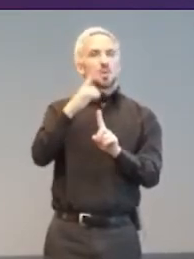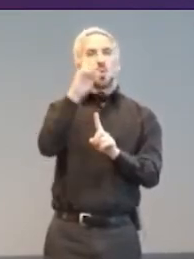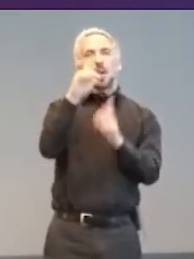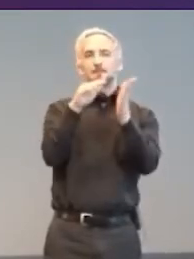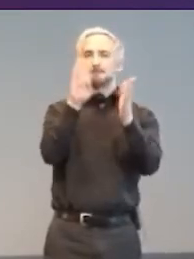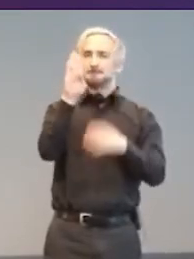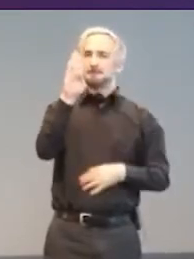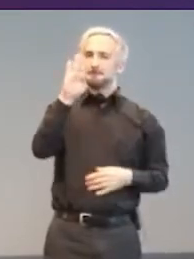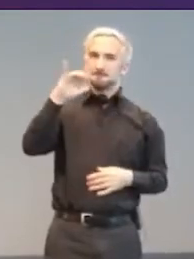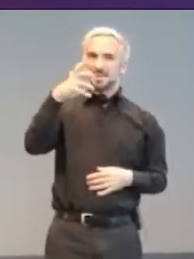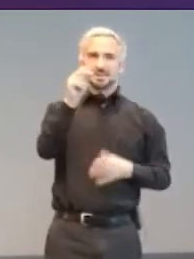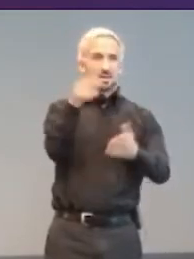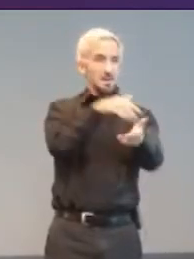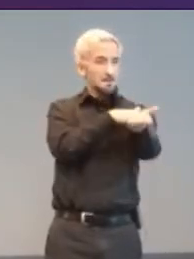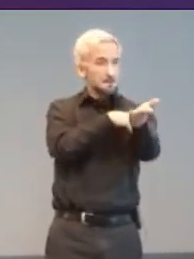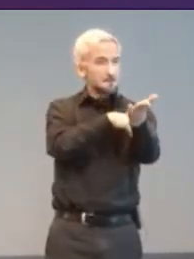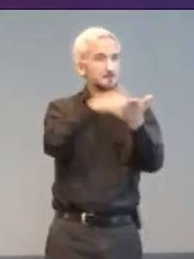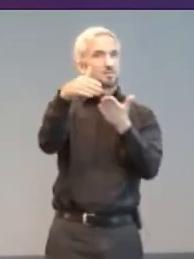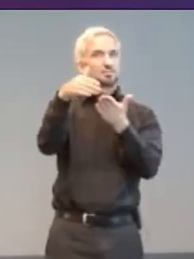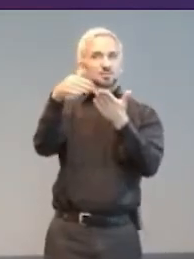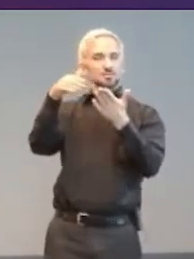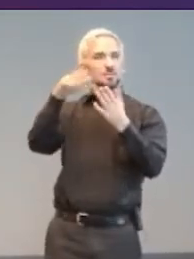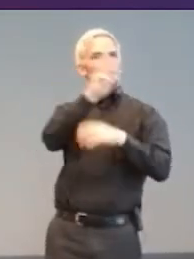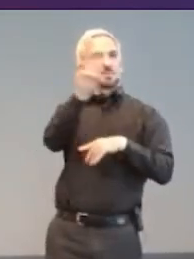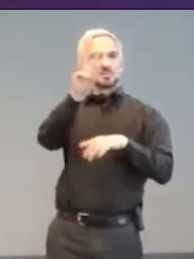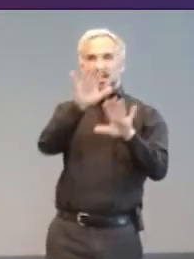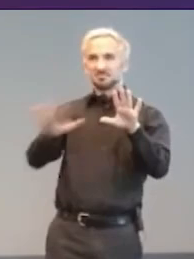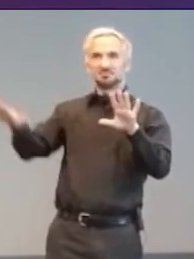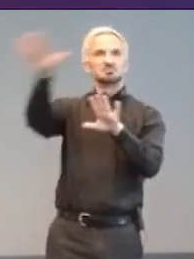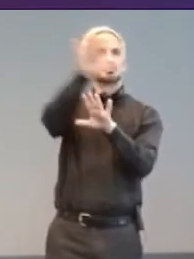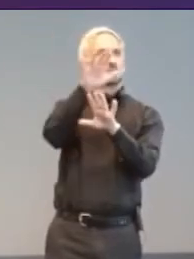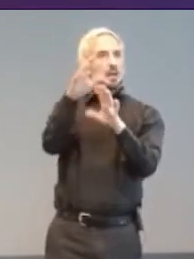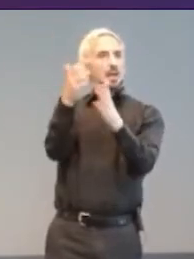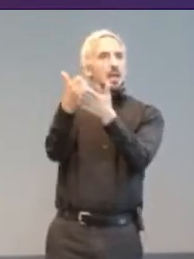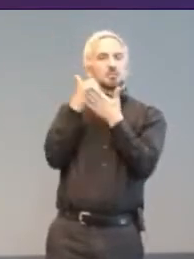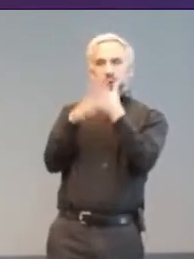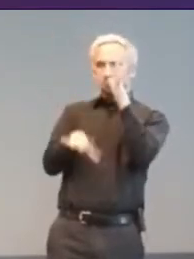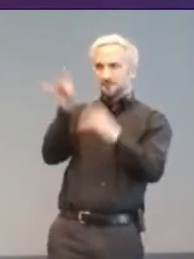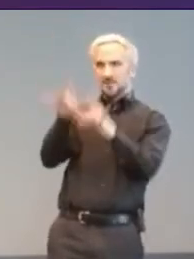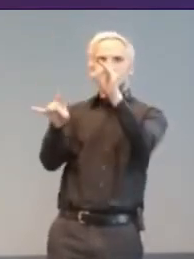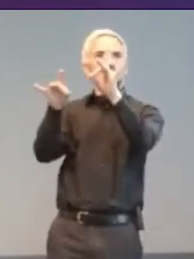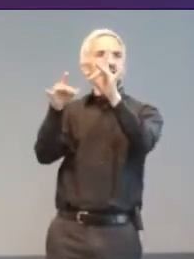over 4 in 5 inactive. Finding suitable games and equipment can be daunting.